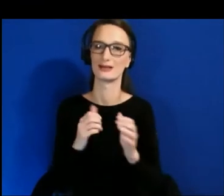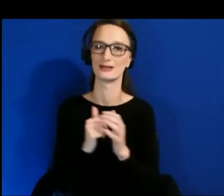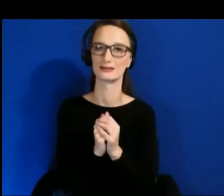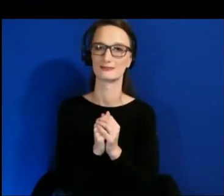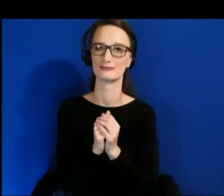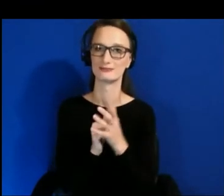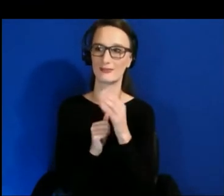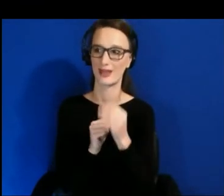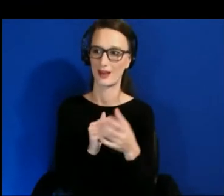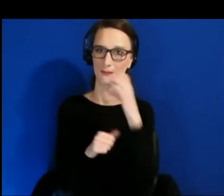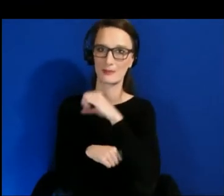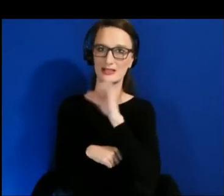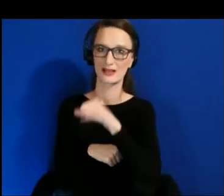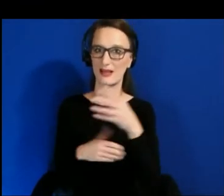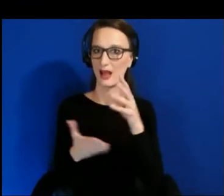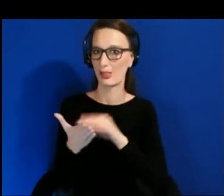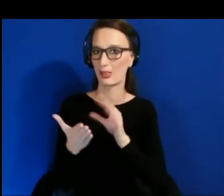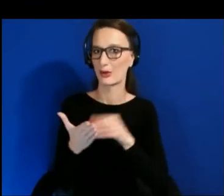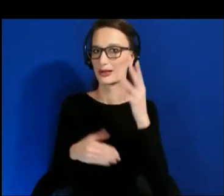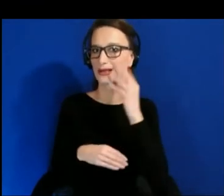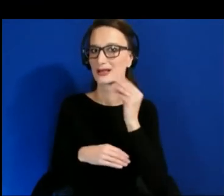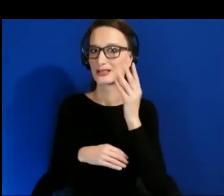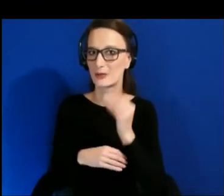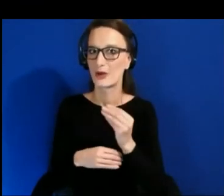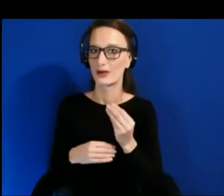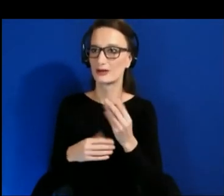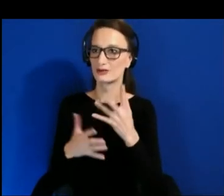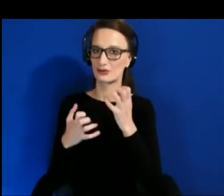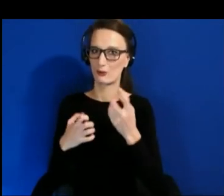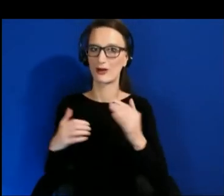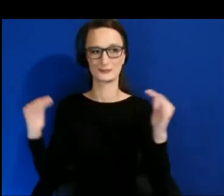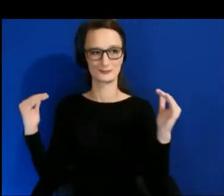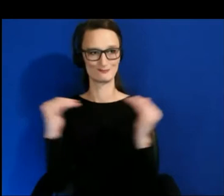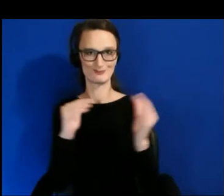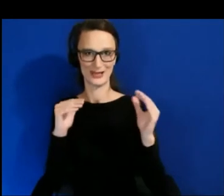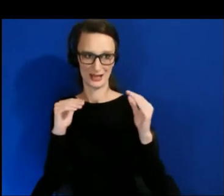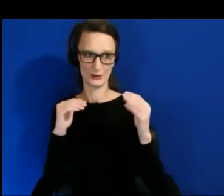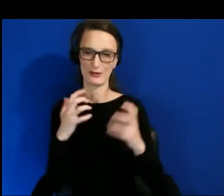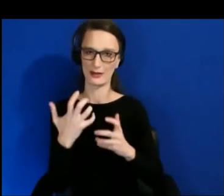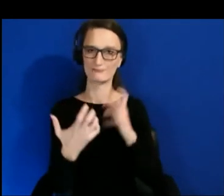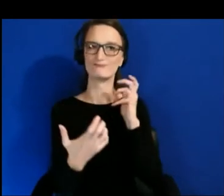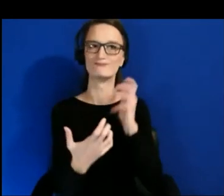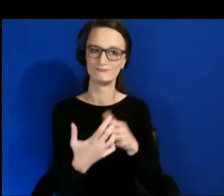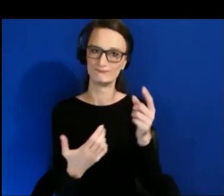offered to everyone else in traditional classroom environments.